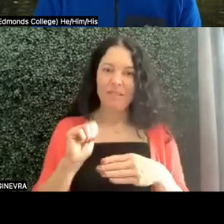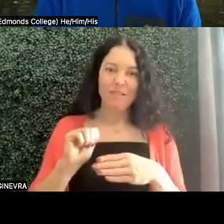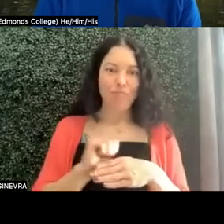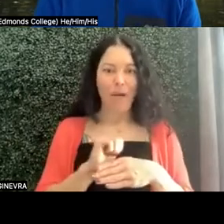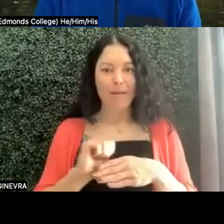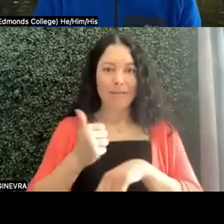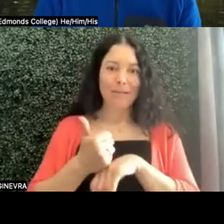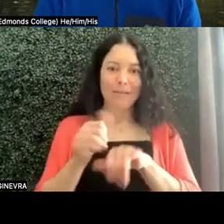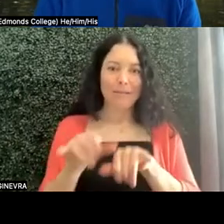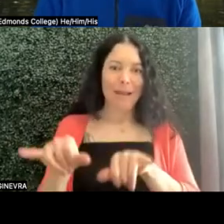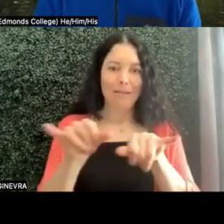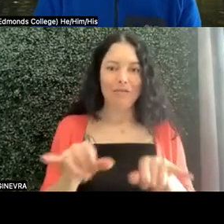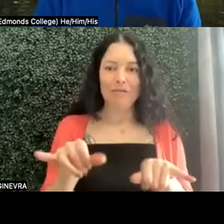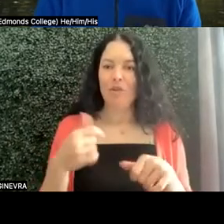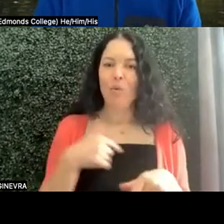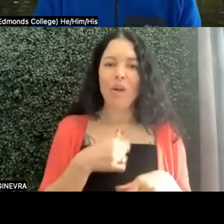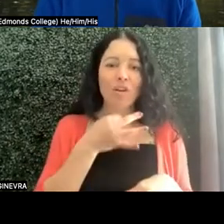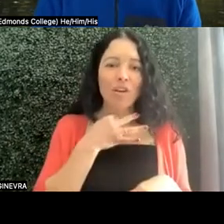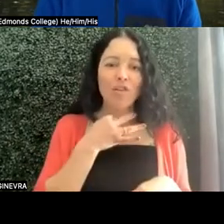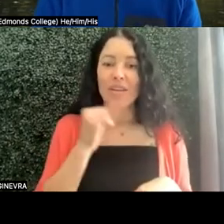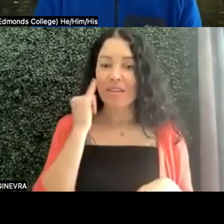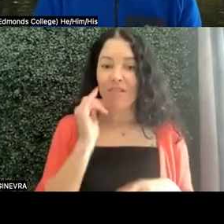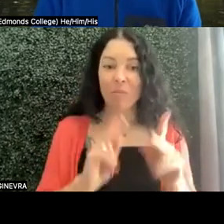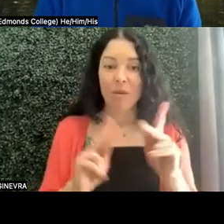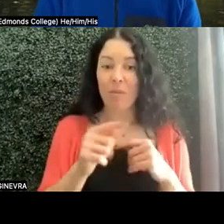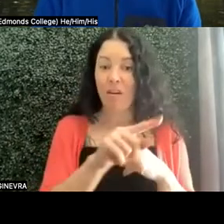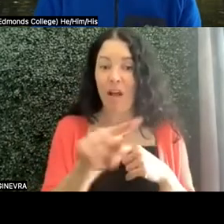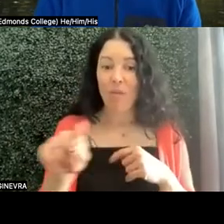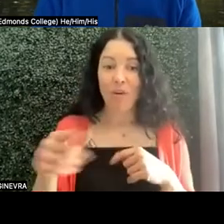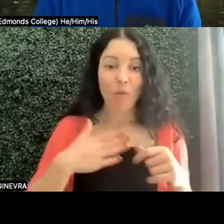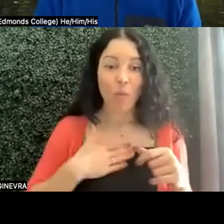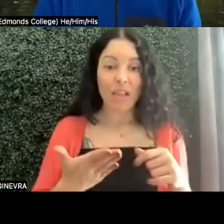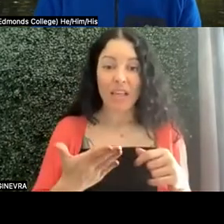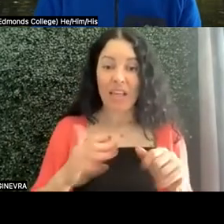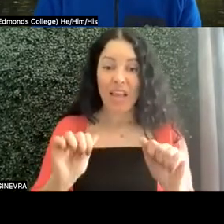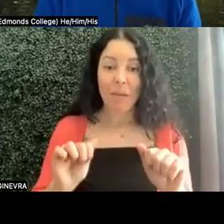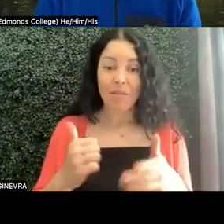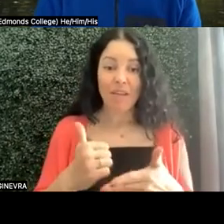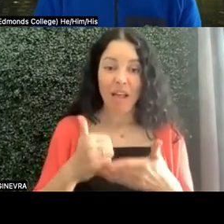if there are people out there that would be willing and able to help us, facilitate